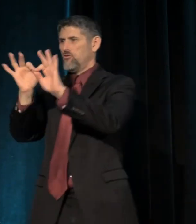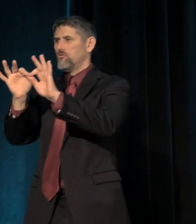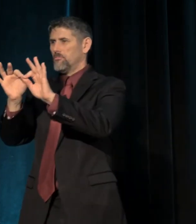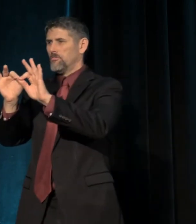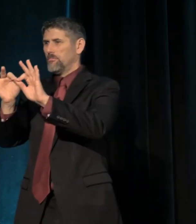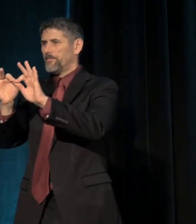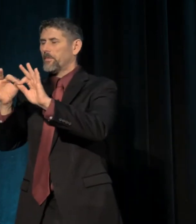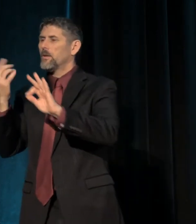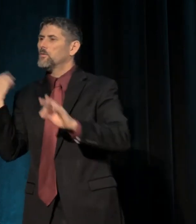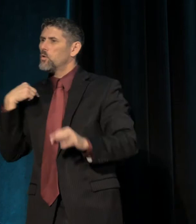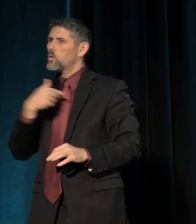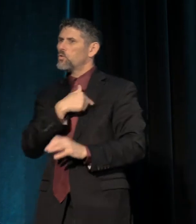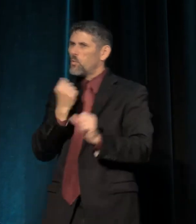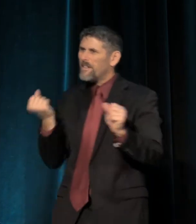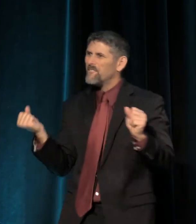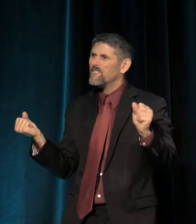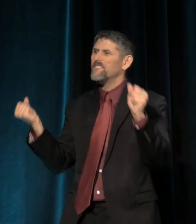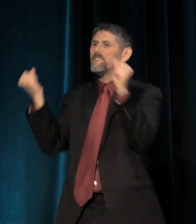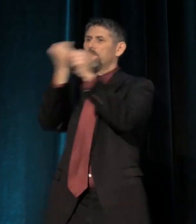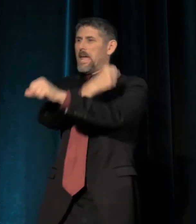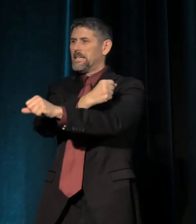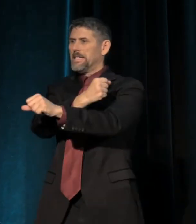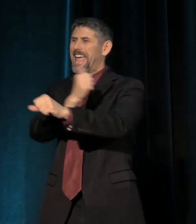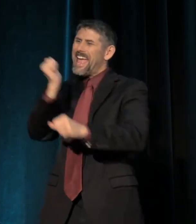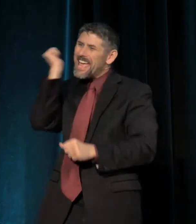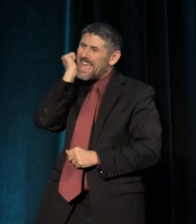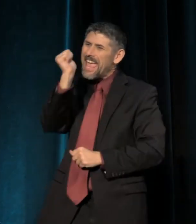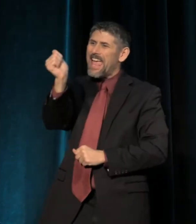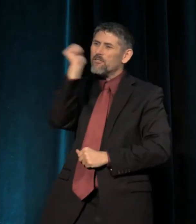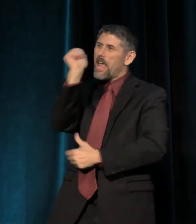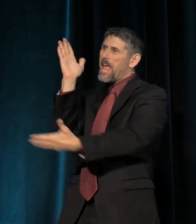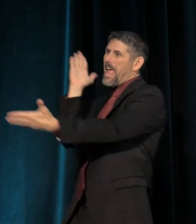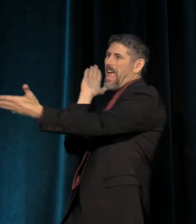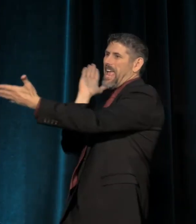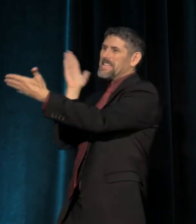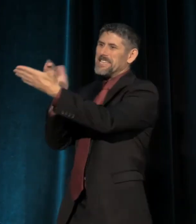And so we fight, every day, against the weight of history.